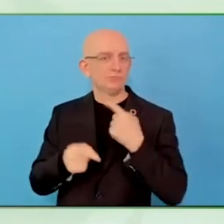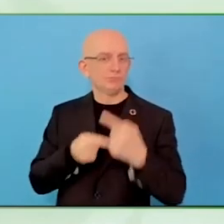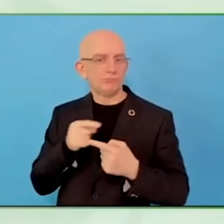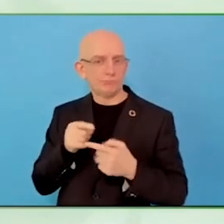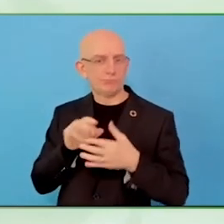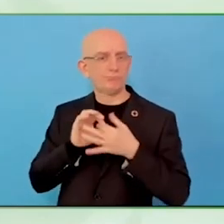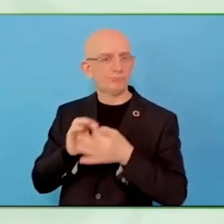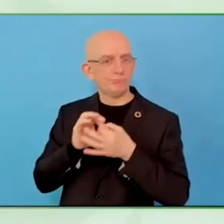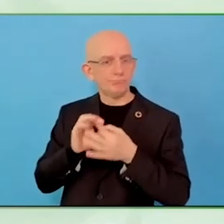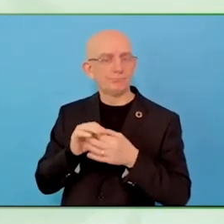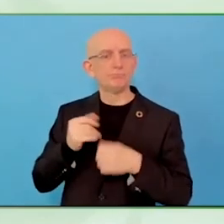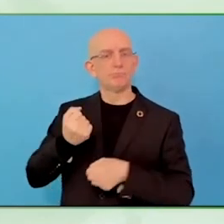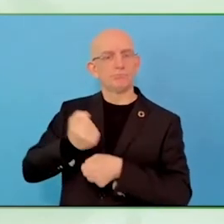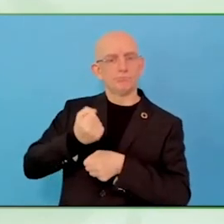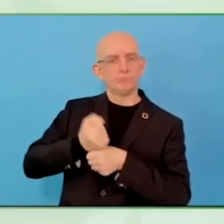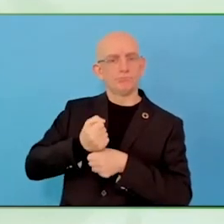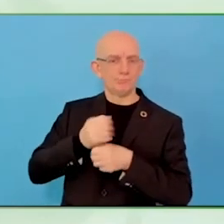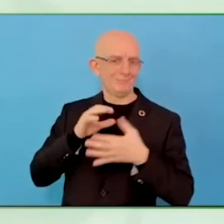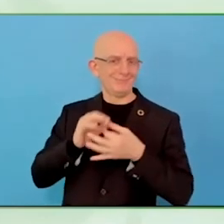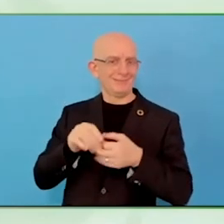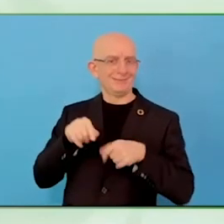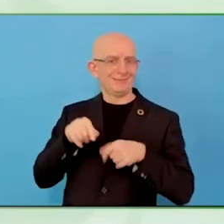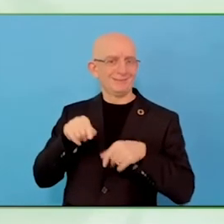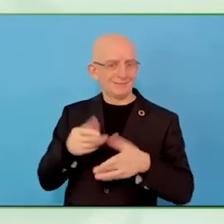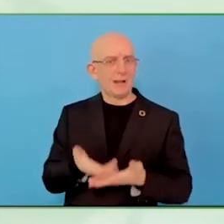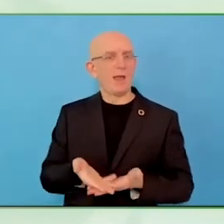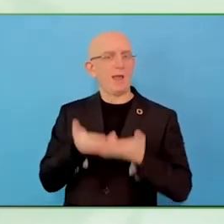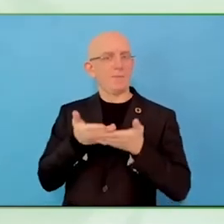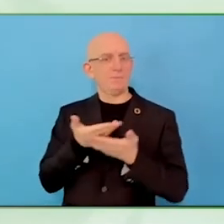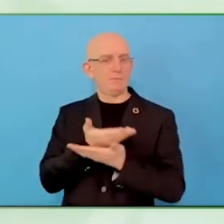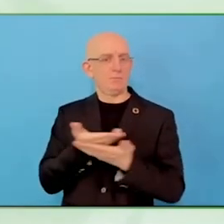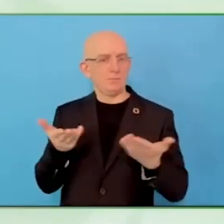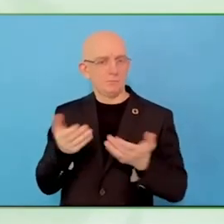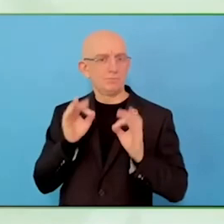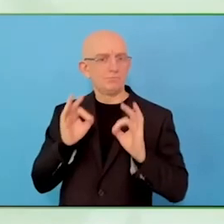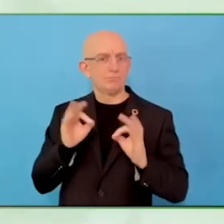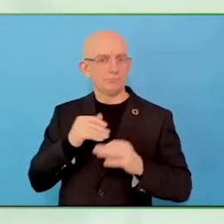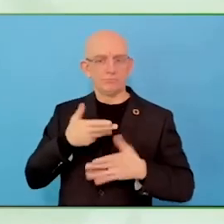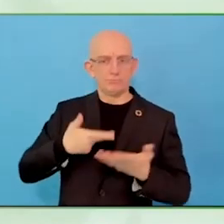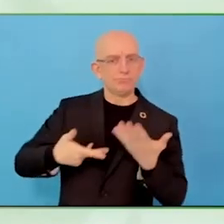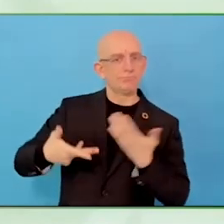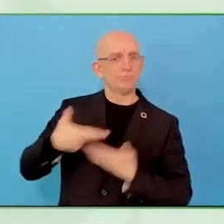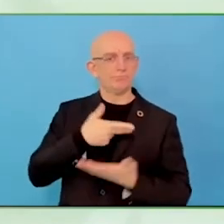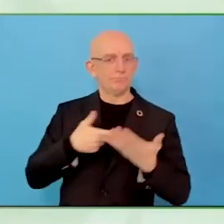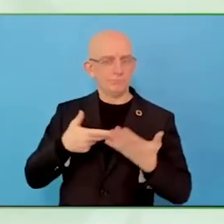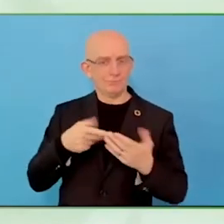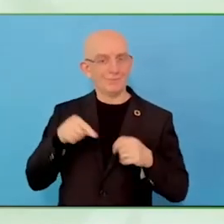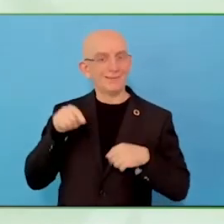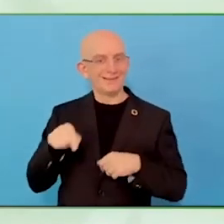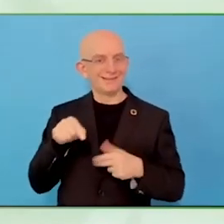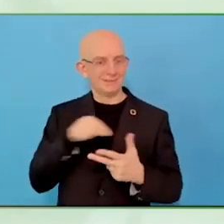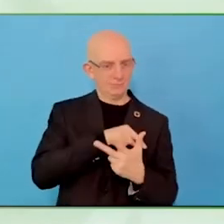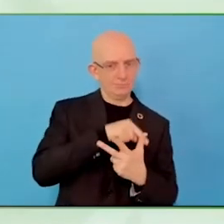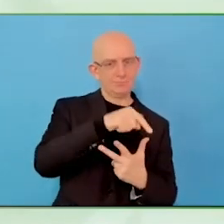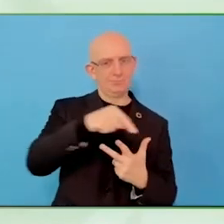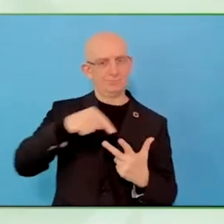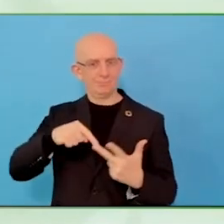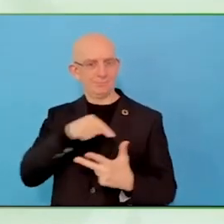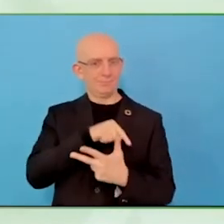Great. Maybe tell us more about how each pieces of the triangle rely on each